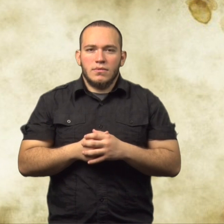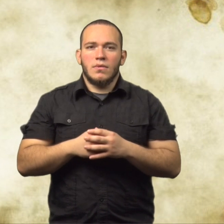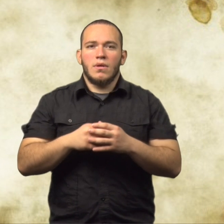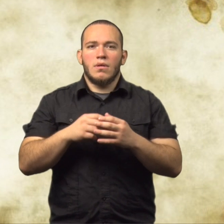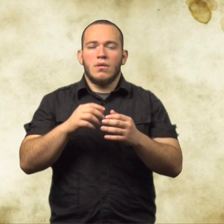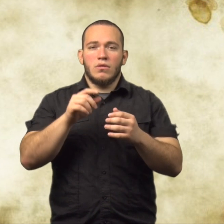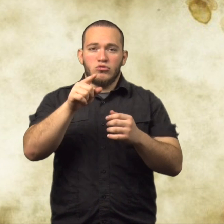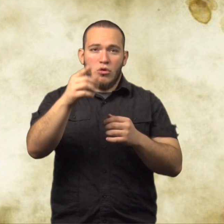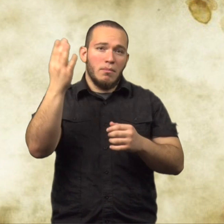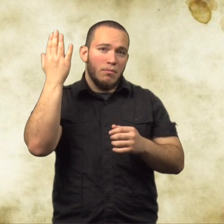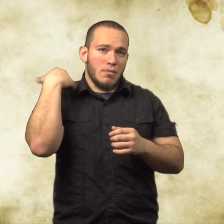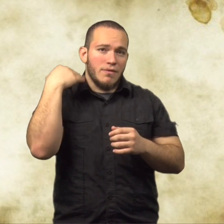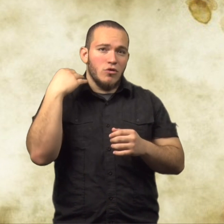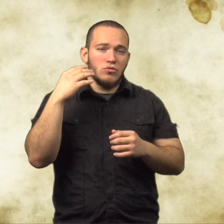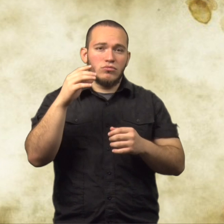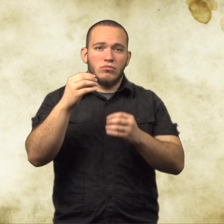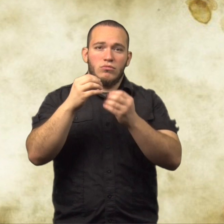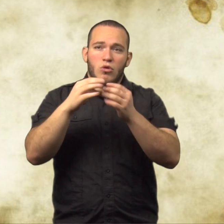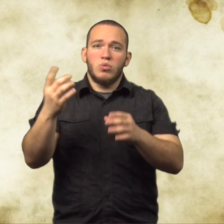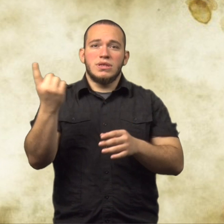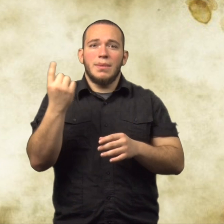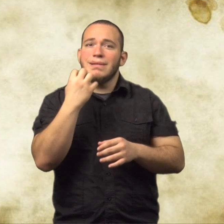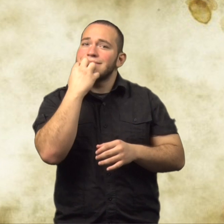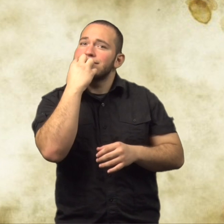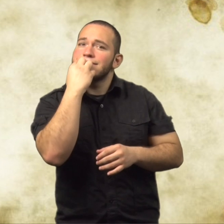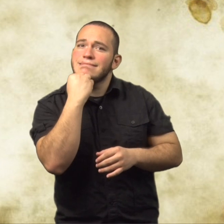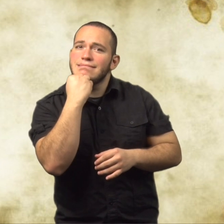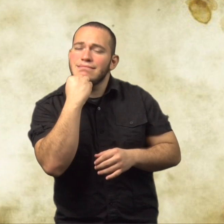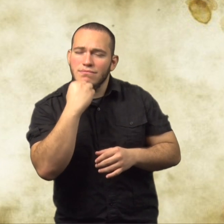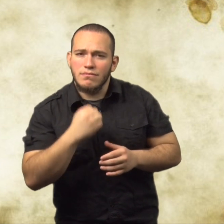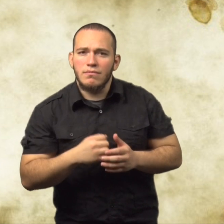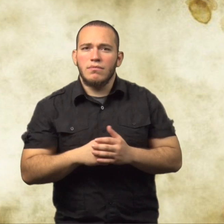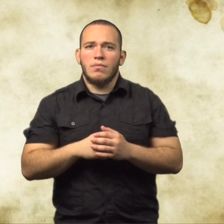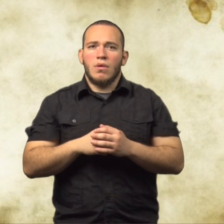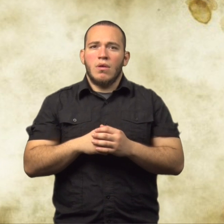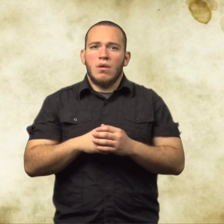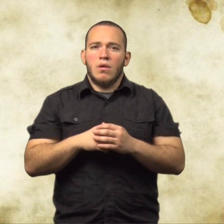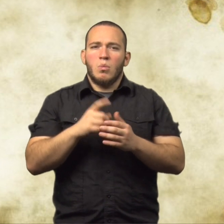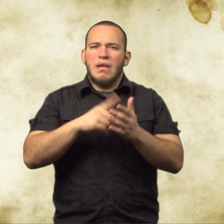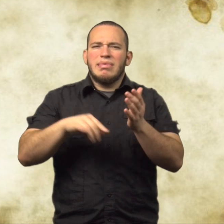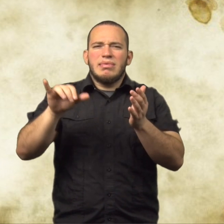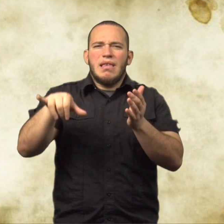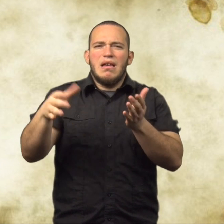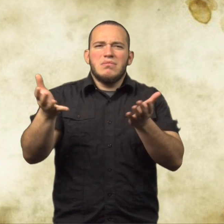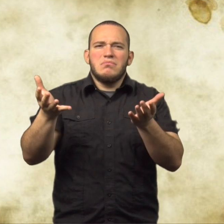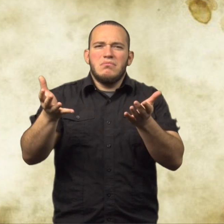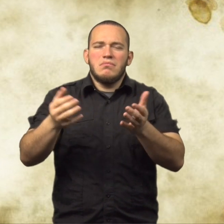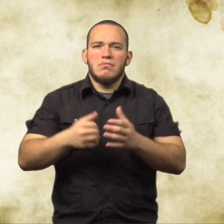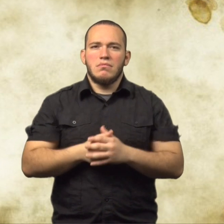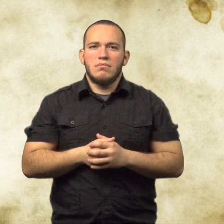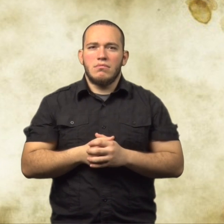Have you ever lost something that you care about? What was that thing?